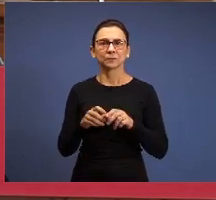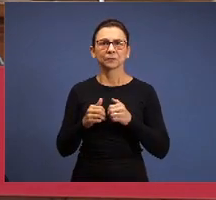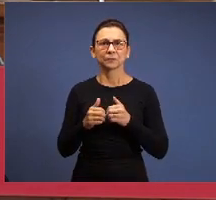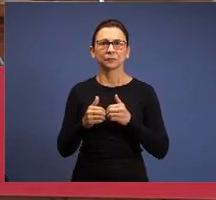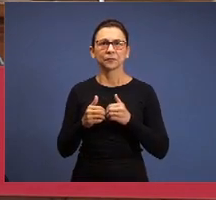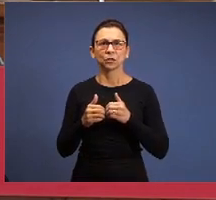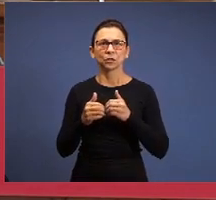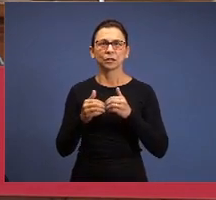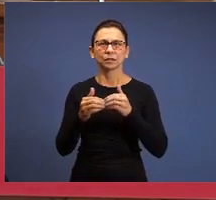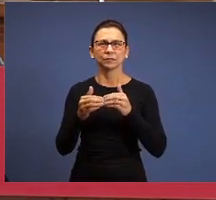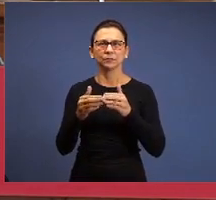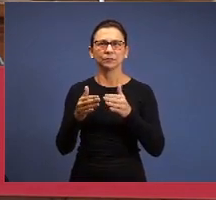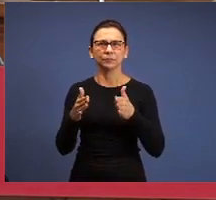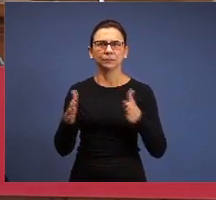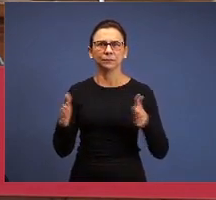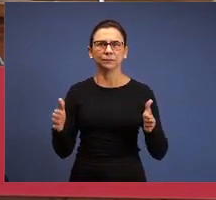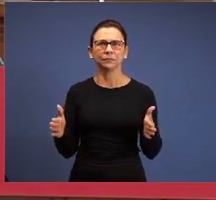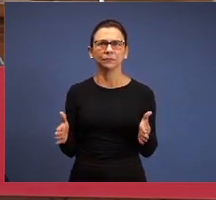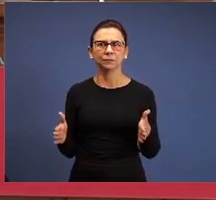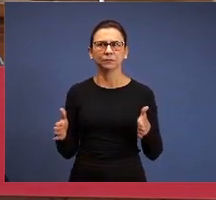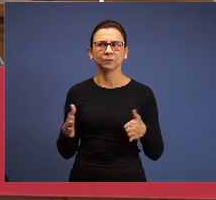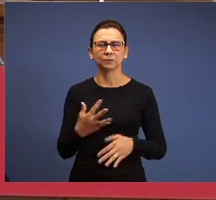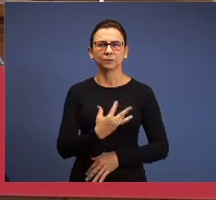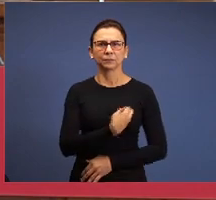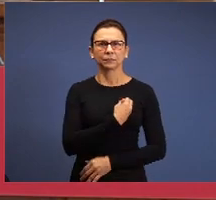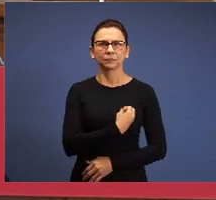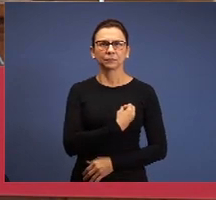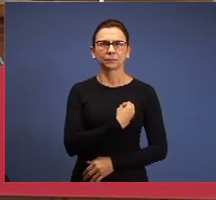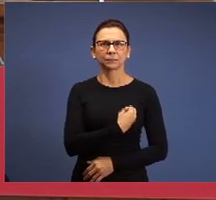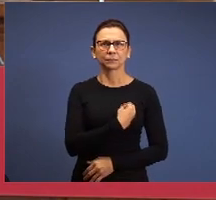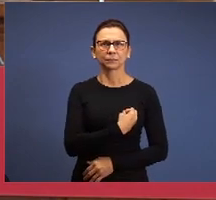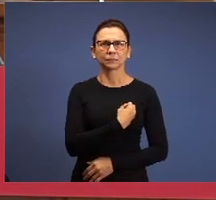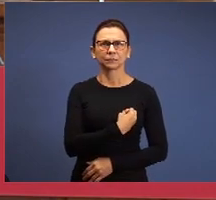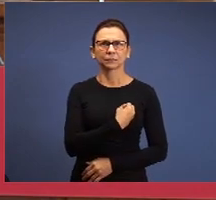participation, on this two periods, of a total